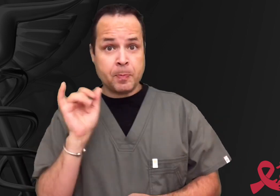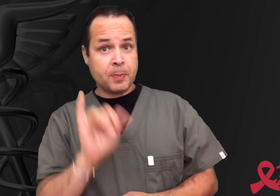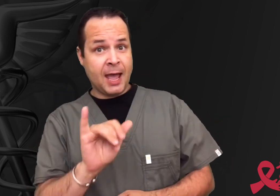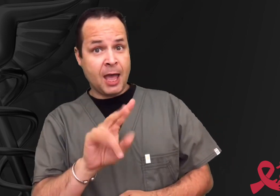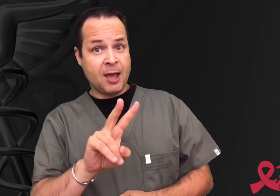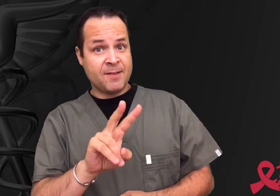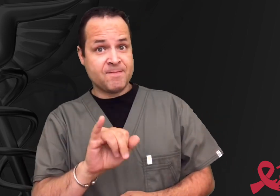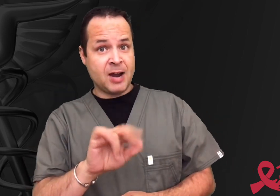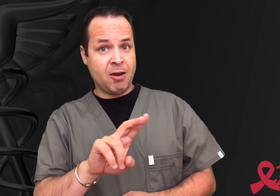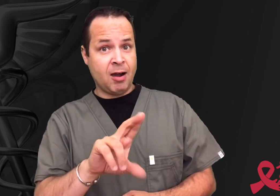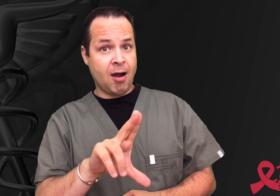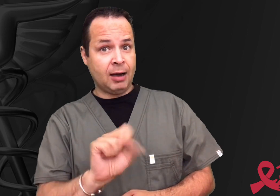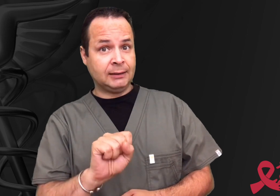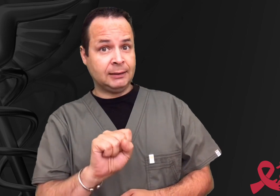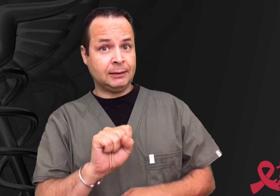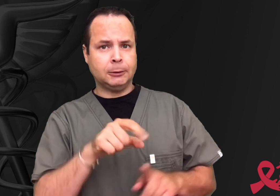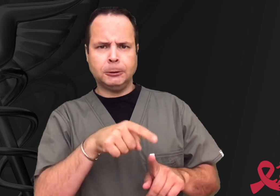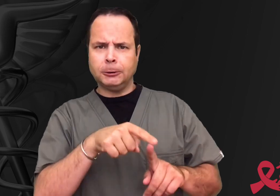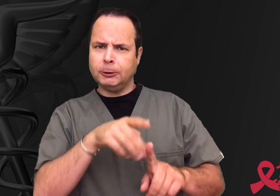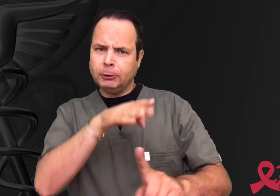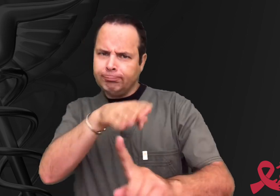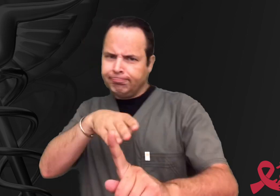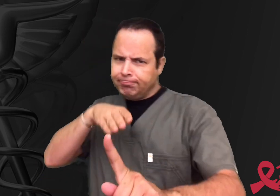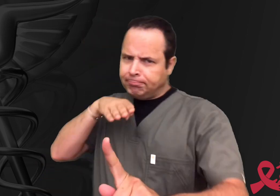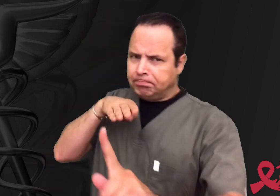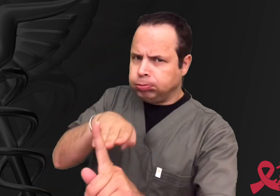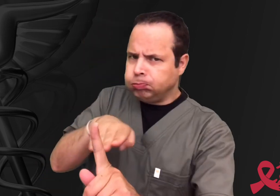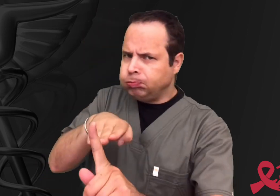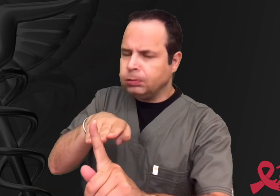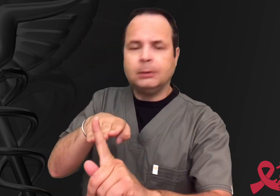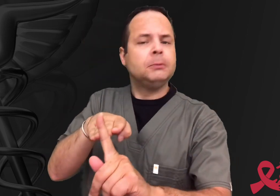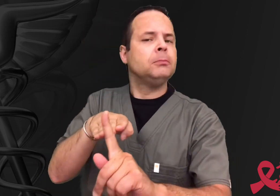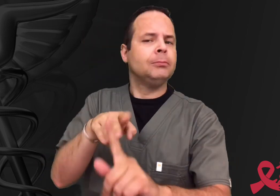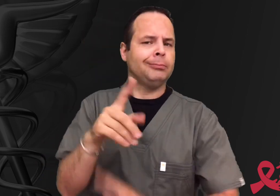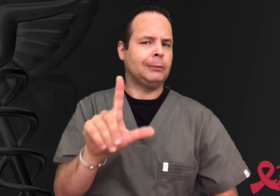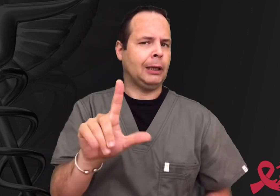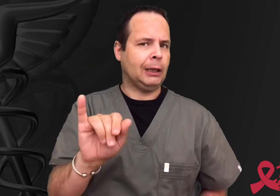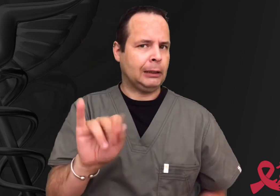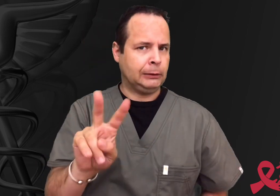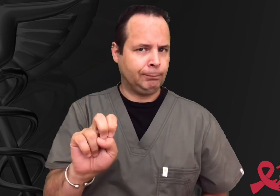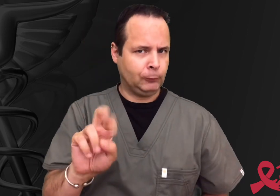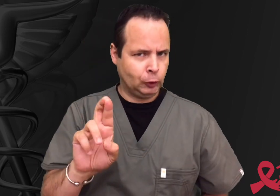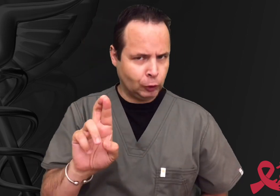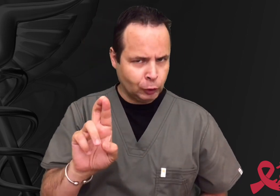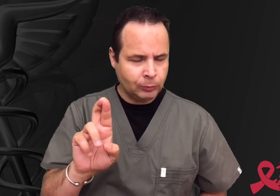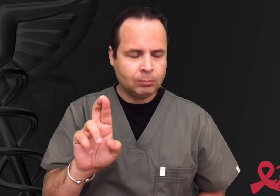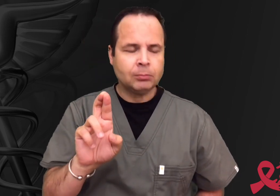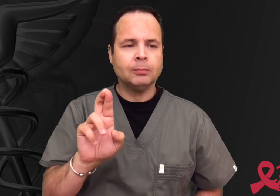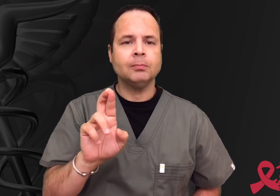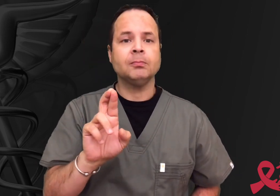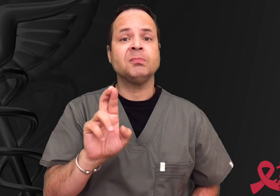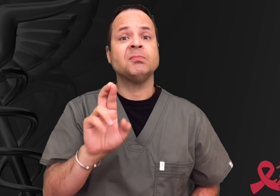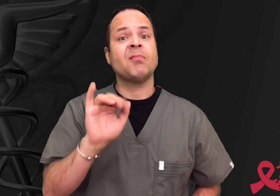The hepatitis virus targets the liver and it can cause